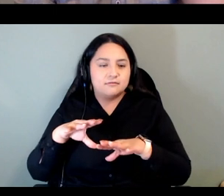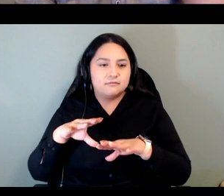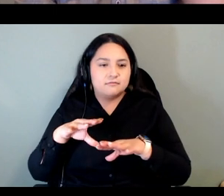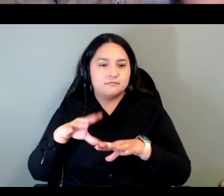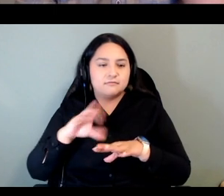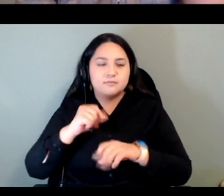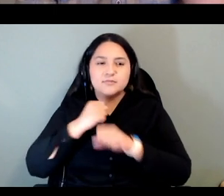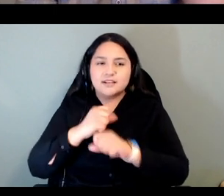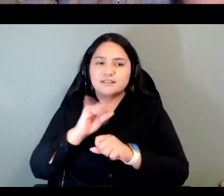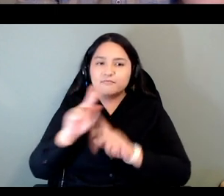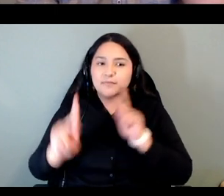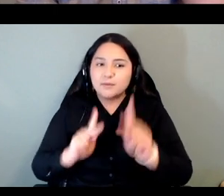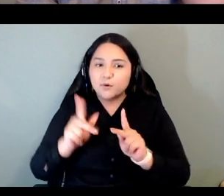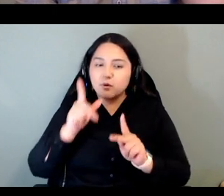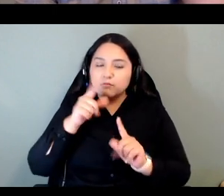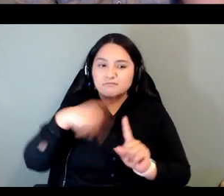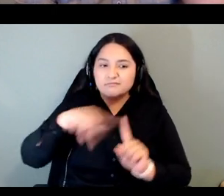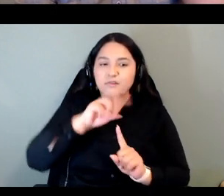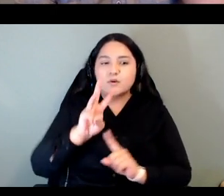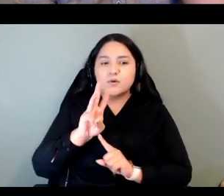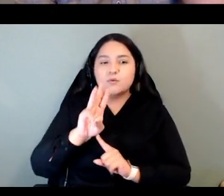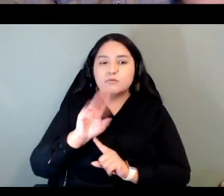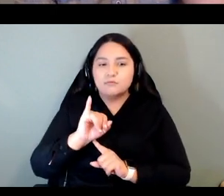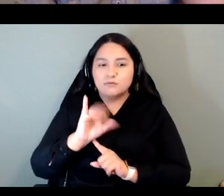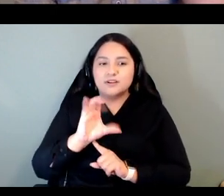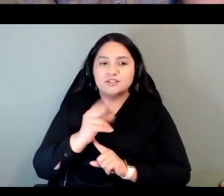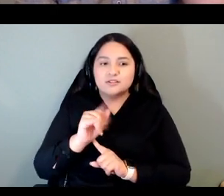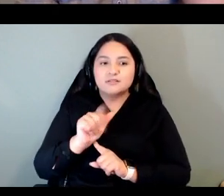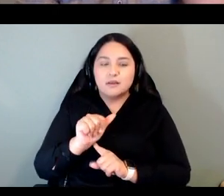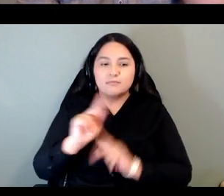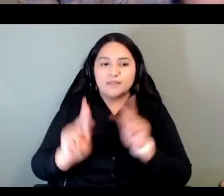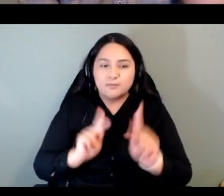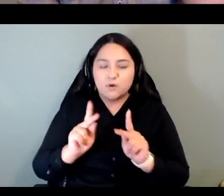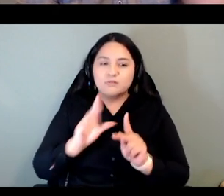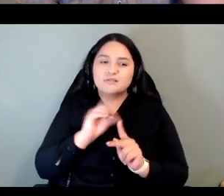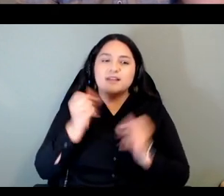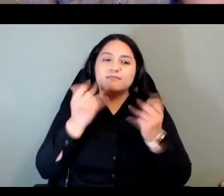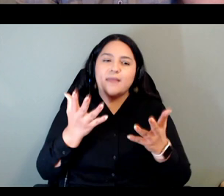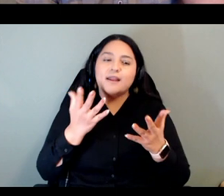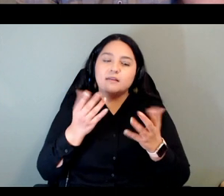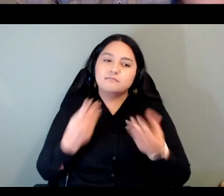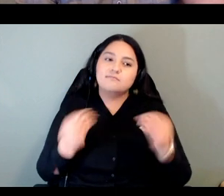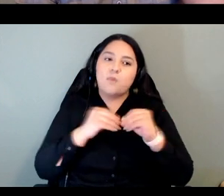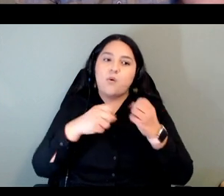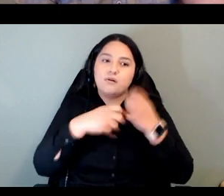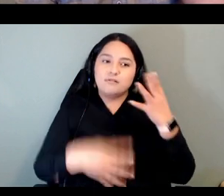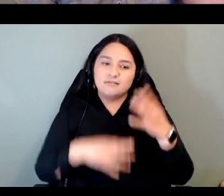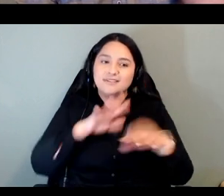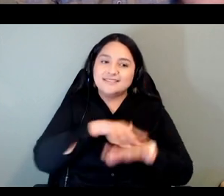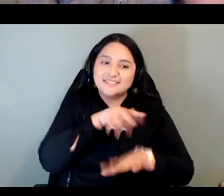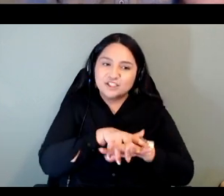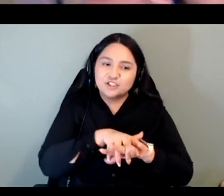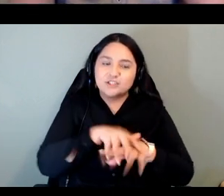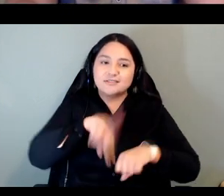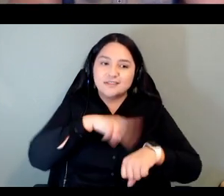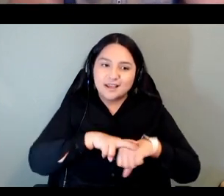wichita peoples and originally shared by many indigenous nations including the kaiwa comanche